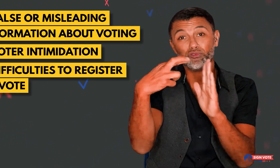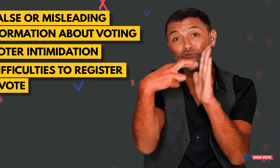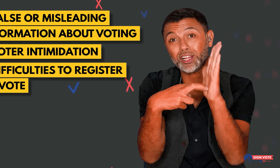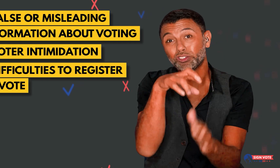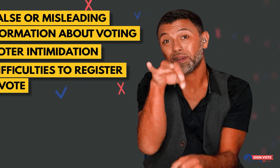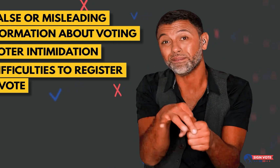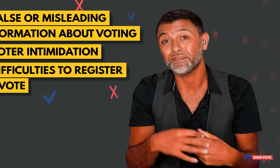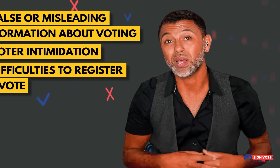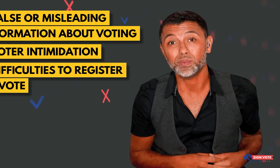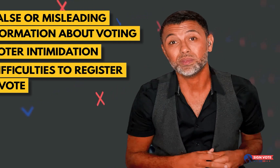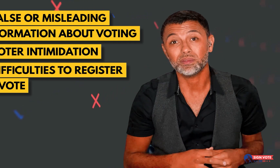people to register in the first place.